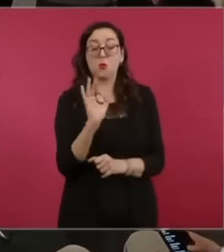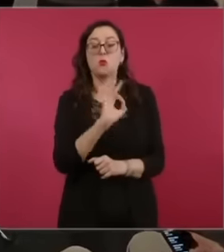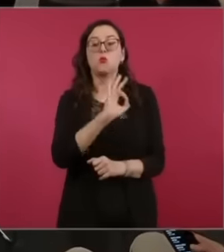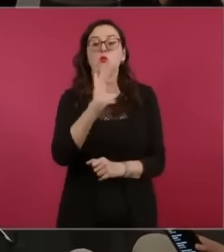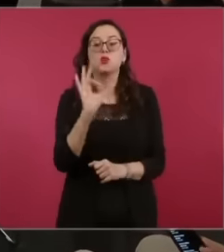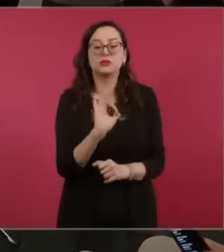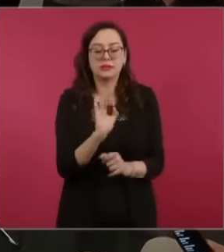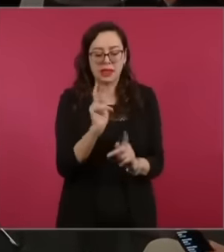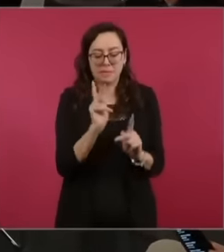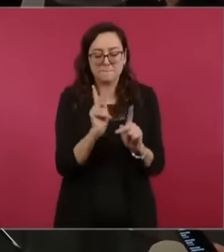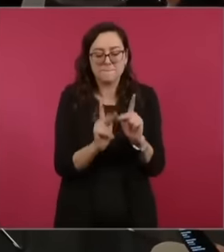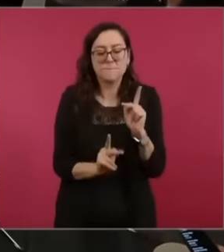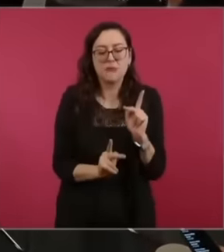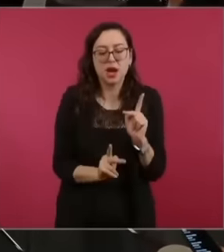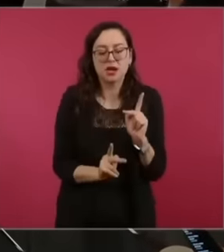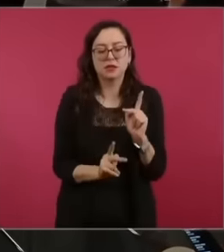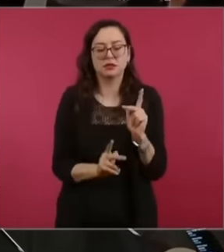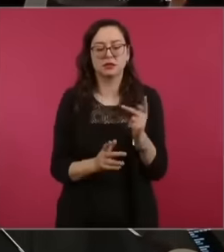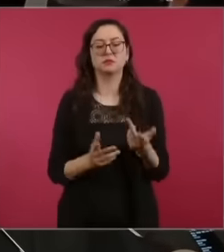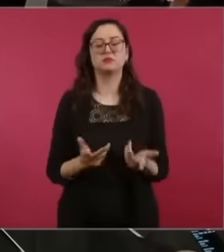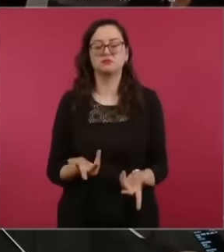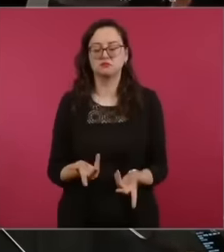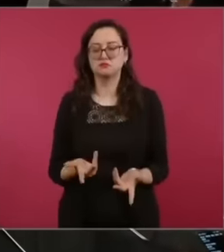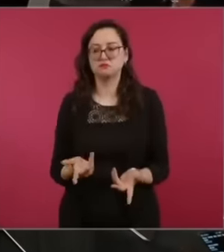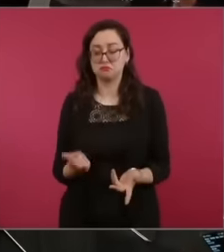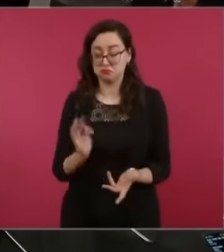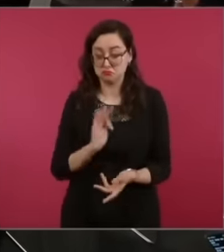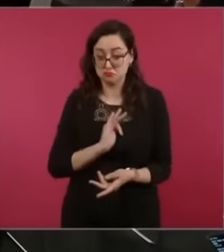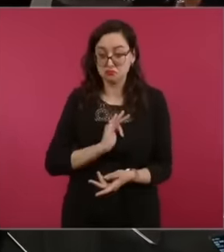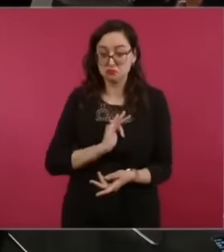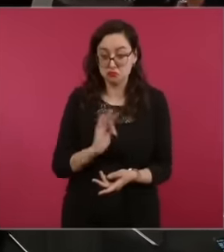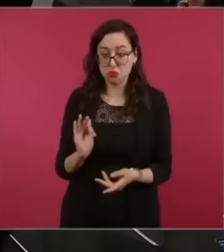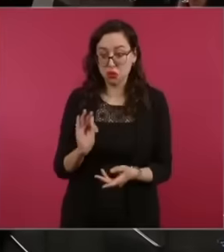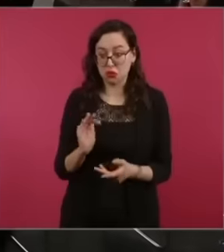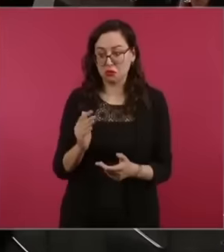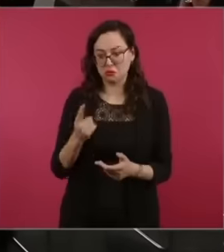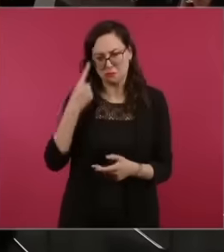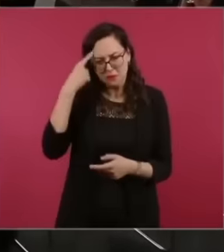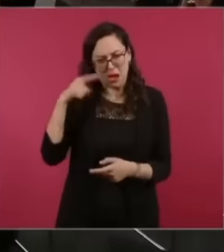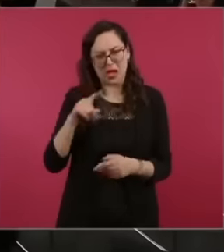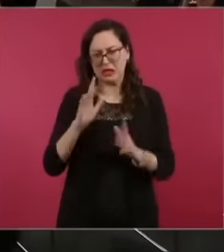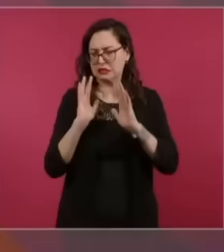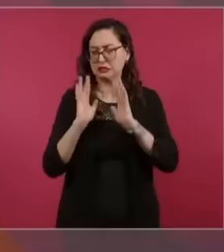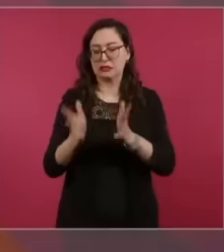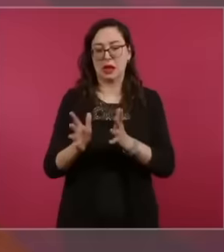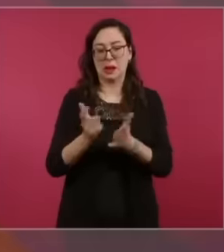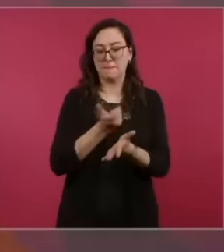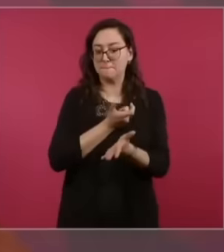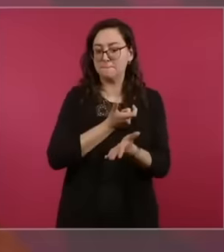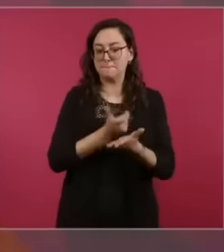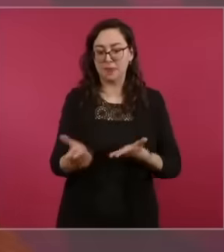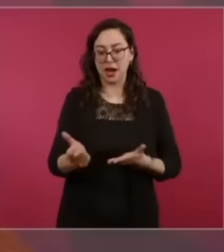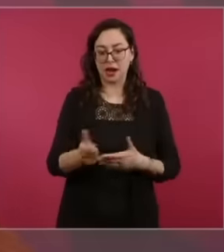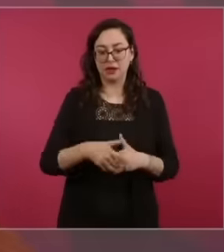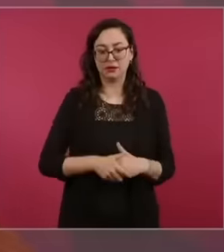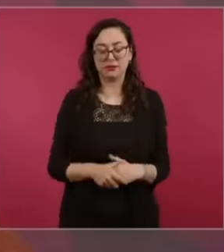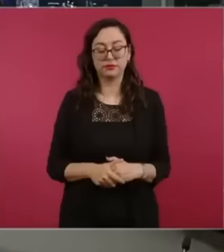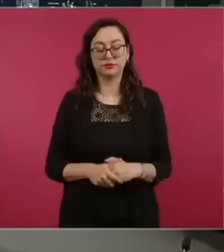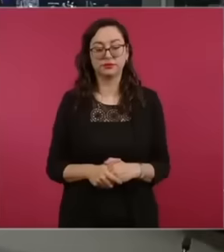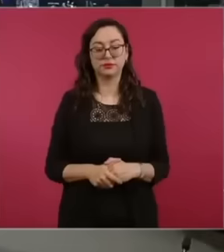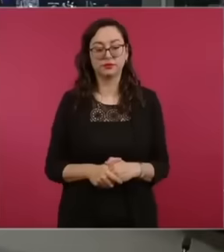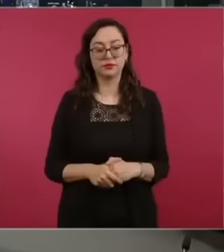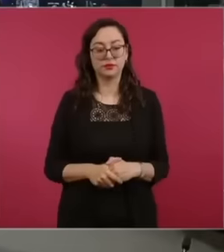part How much could be deducted more or less what part could be from the total of the debt president